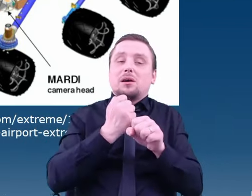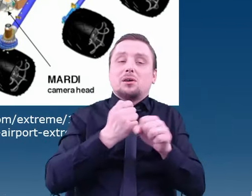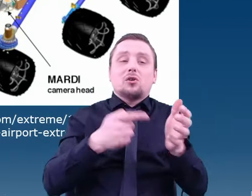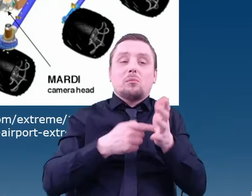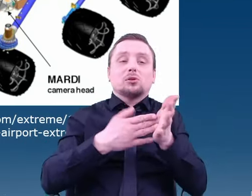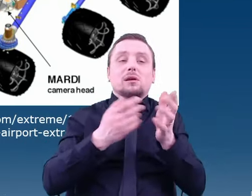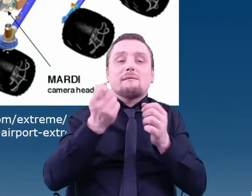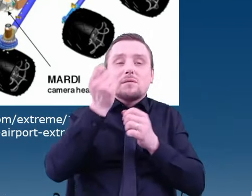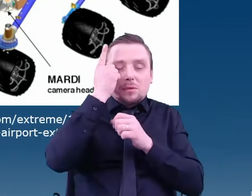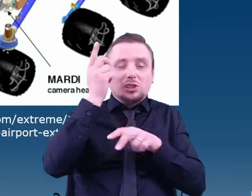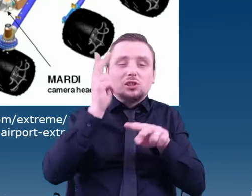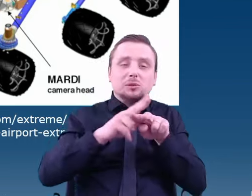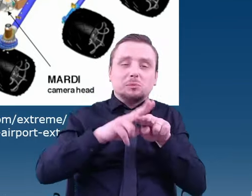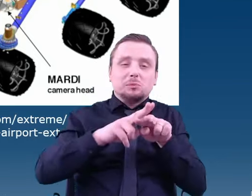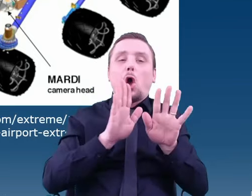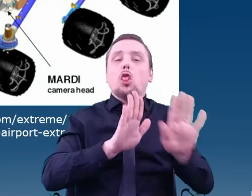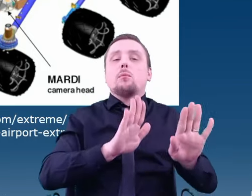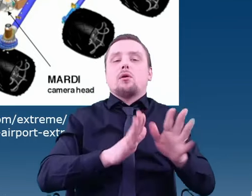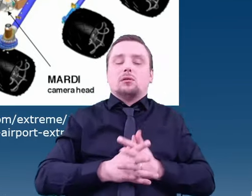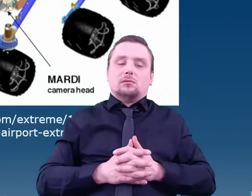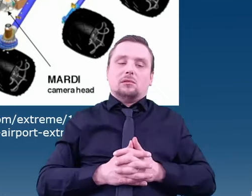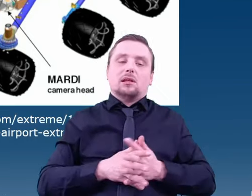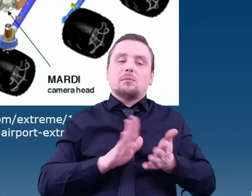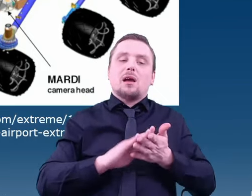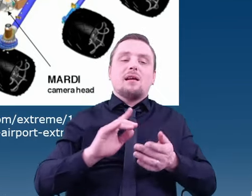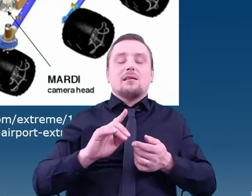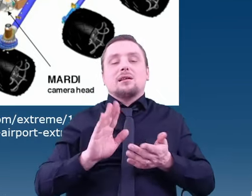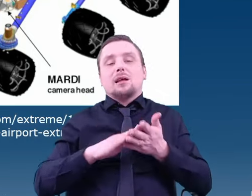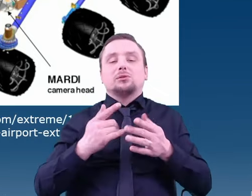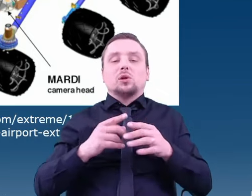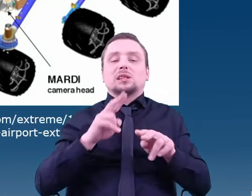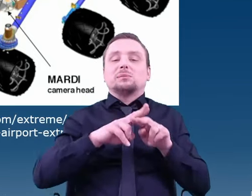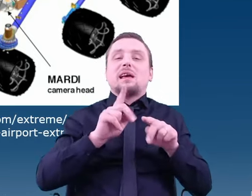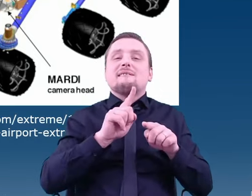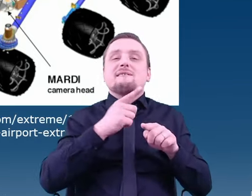Going on a mission, many teams enrol.